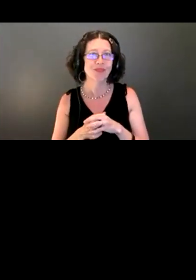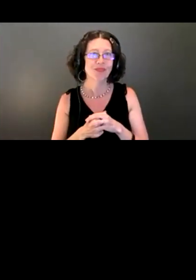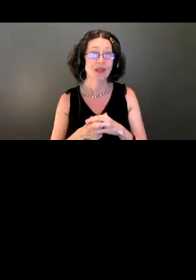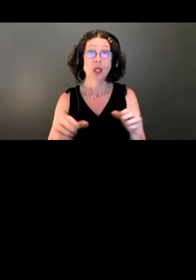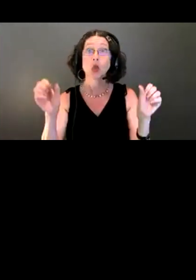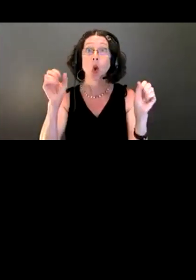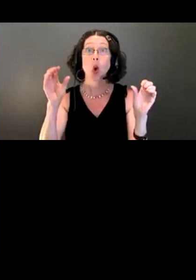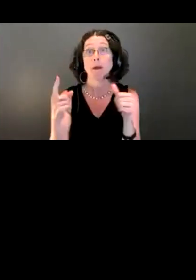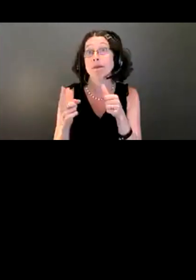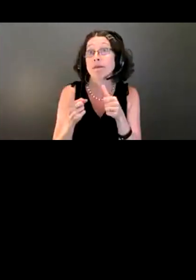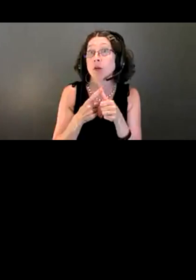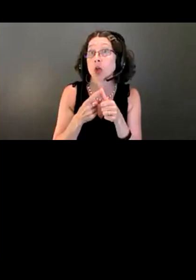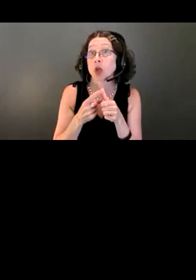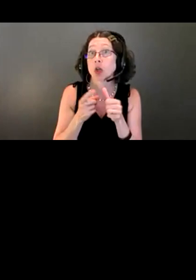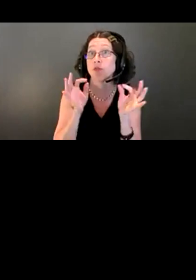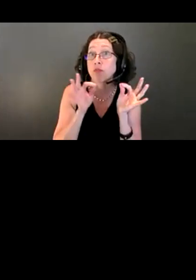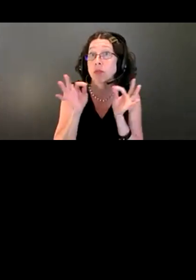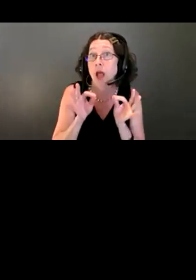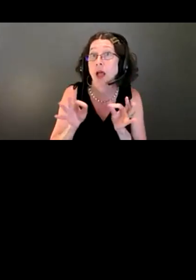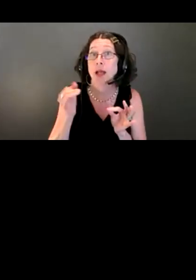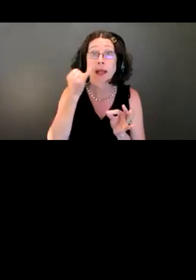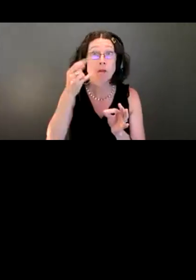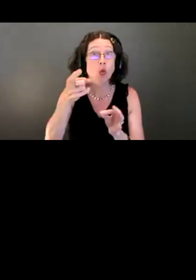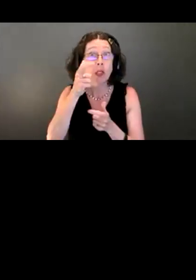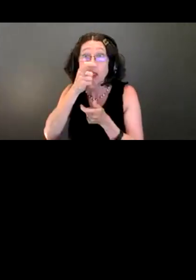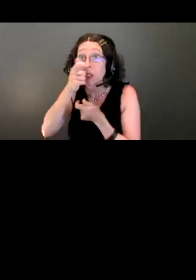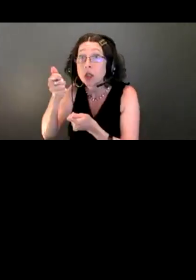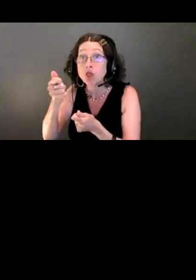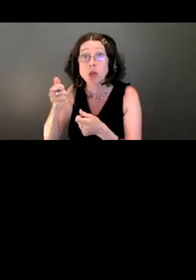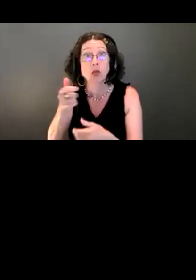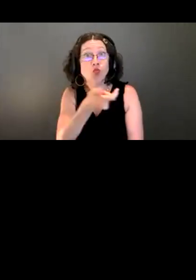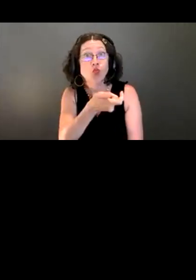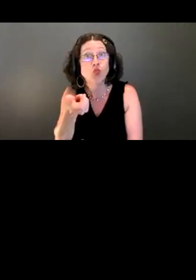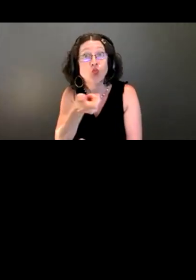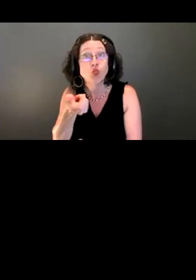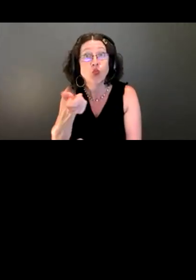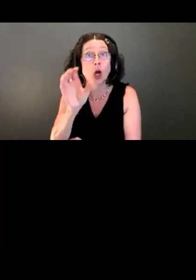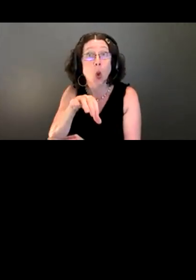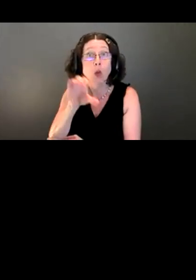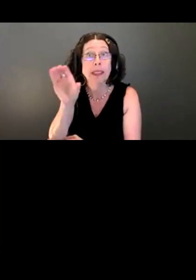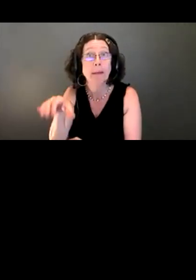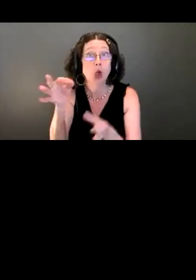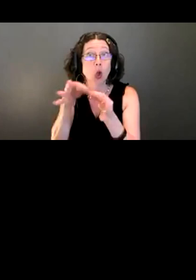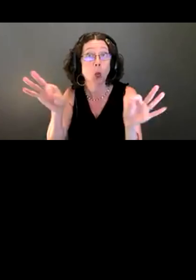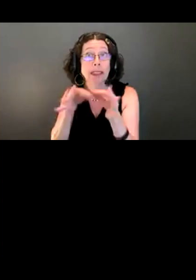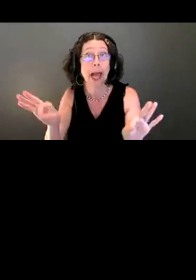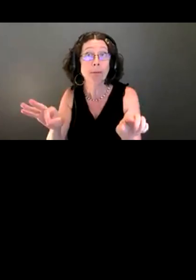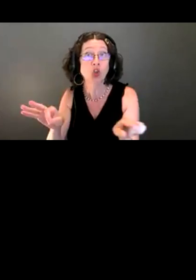So, first thing's first. If you are interested in accessing closed captions this evening, they will be available throughout the presentation as